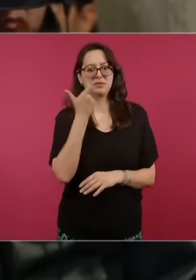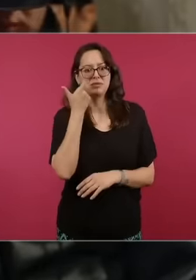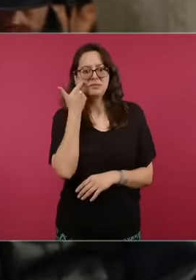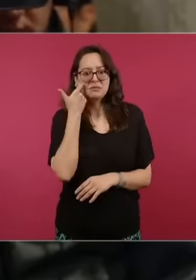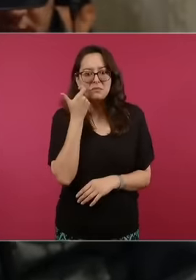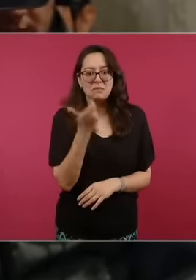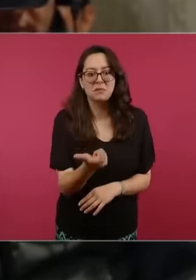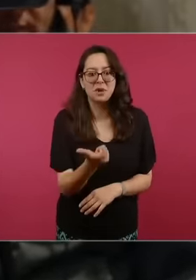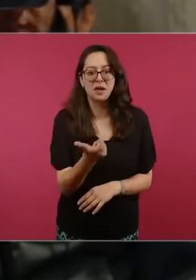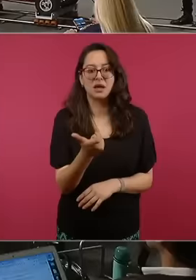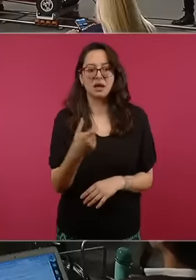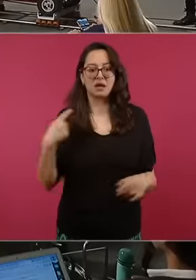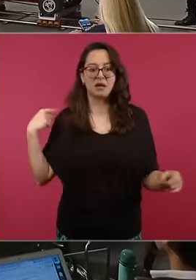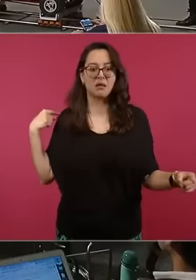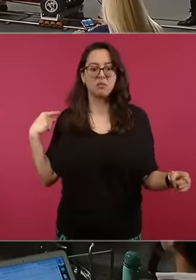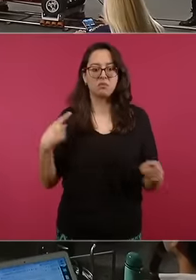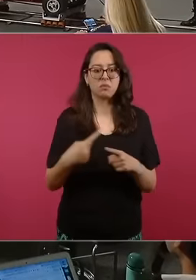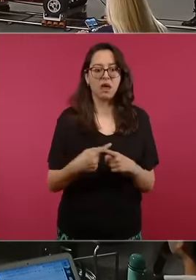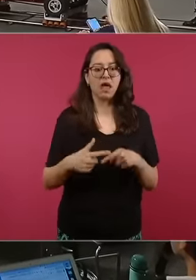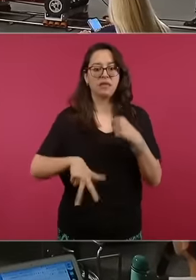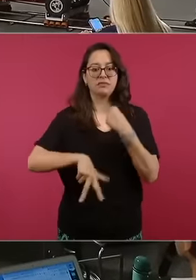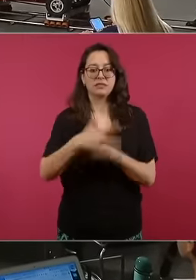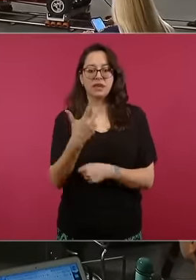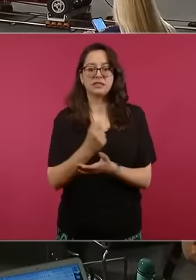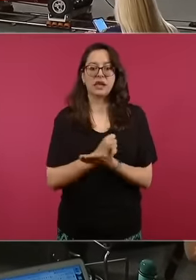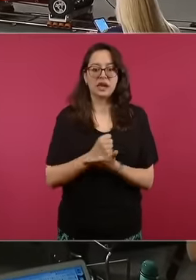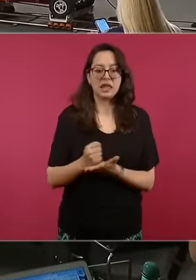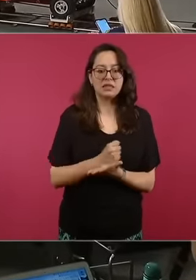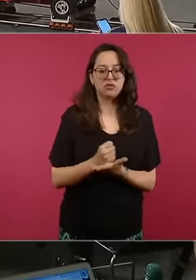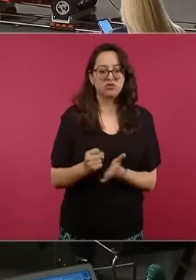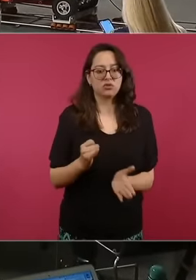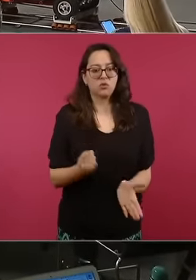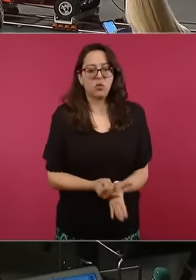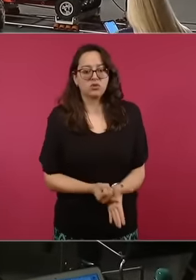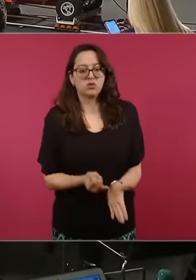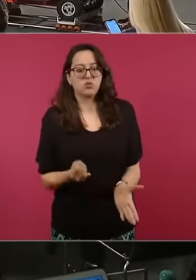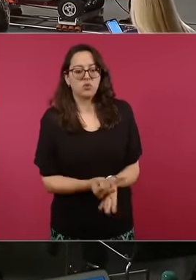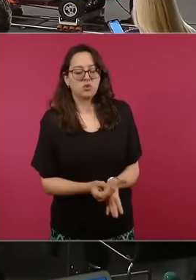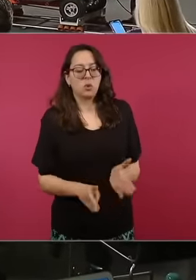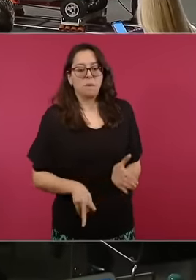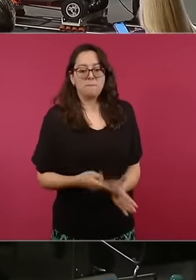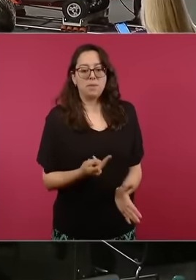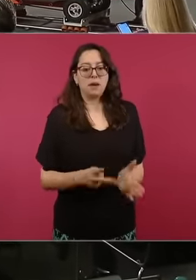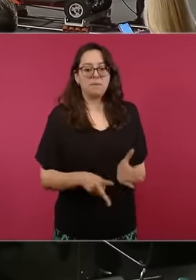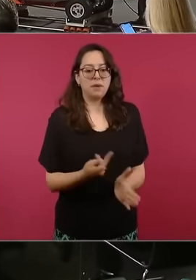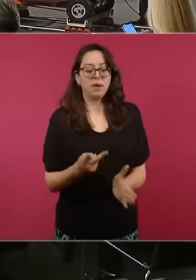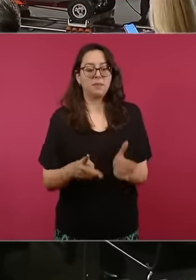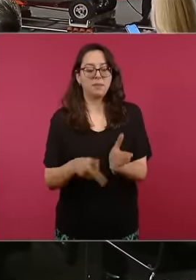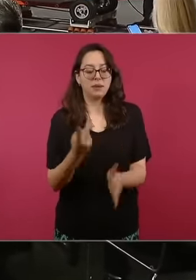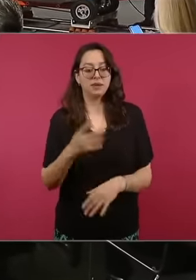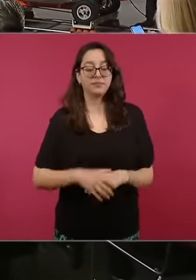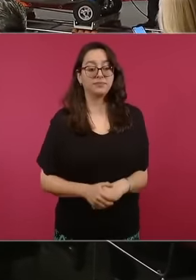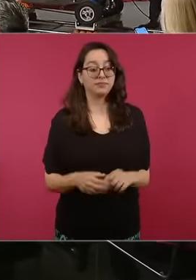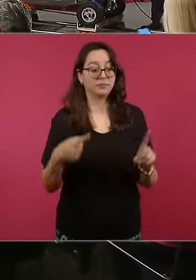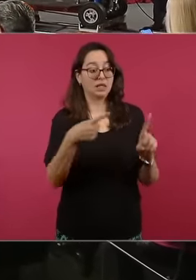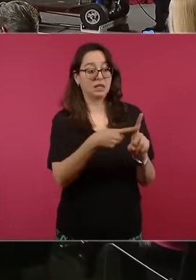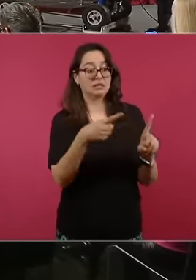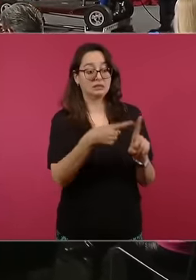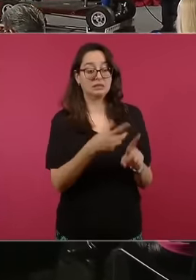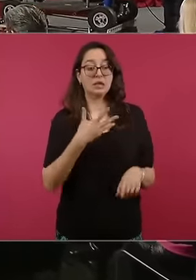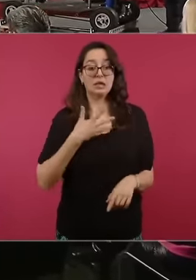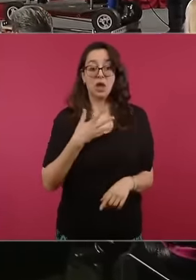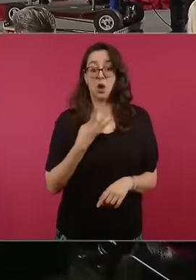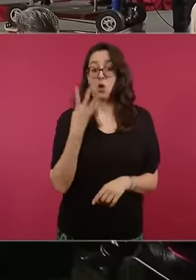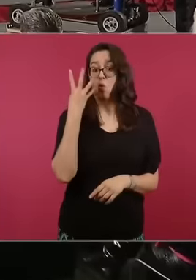in 13 Salinas Tax credits The document has four tax credits for 6,800 million